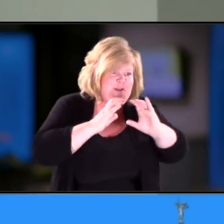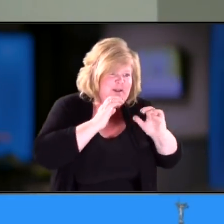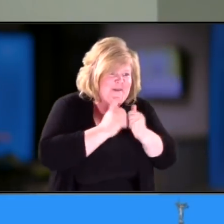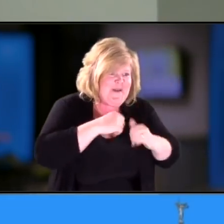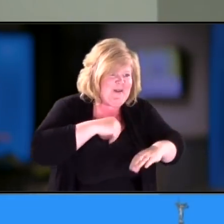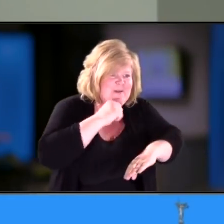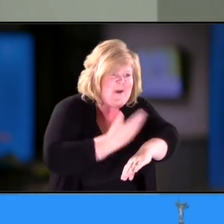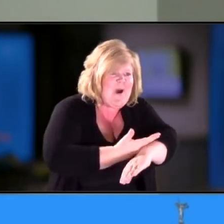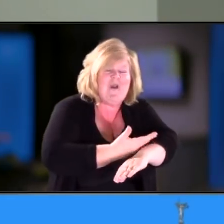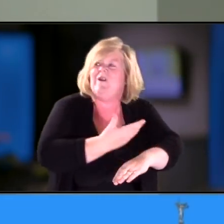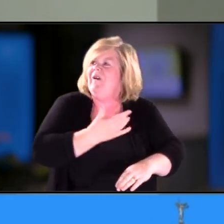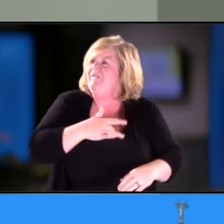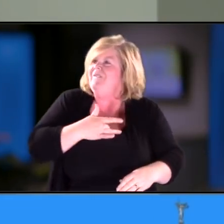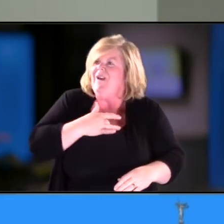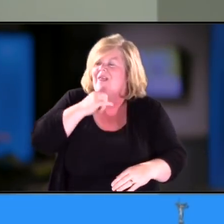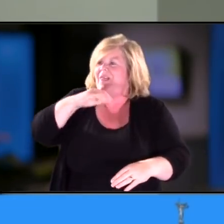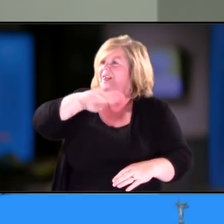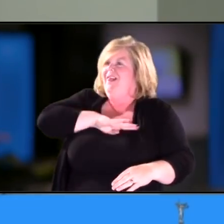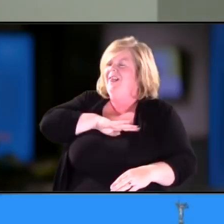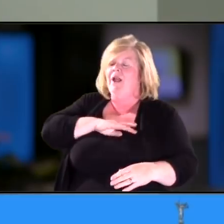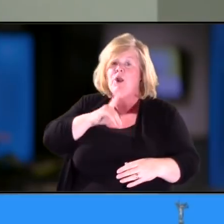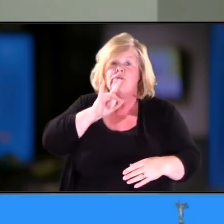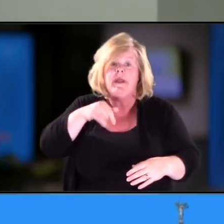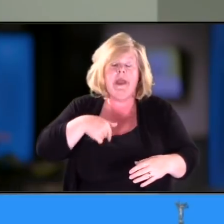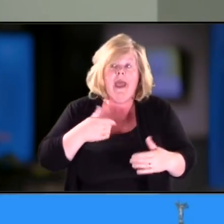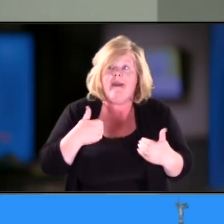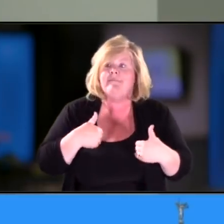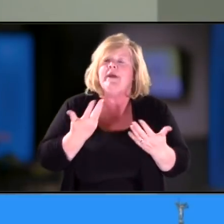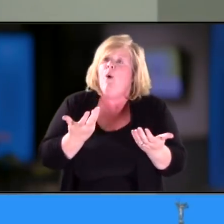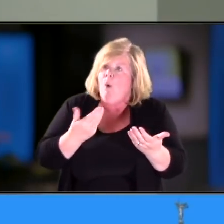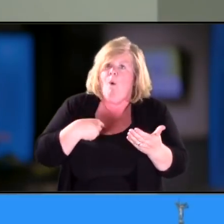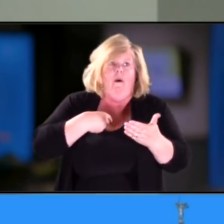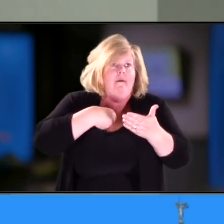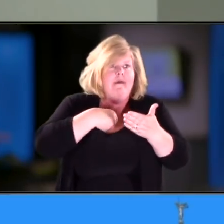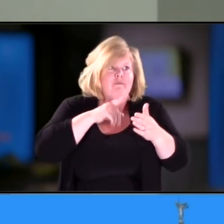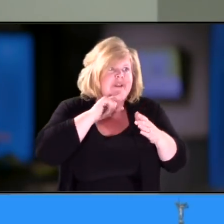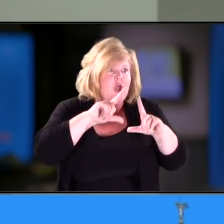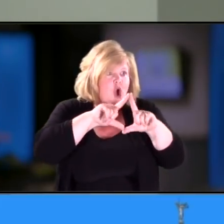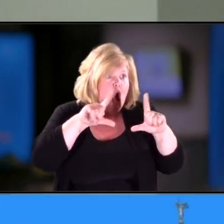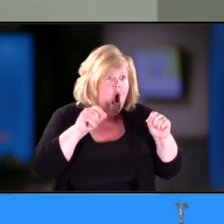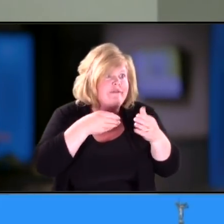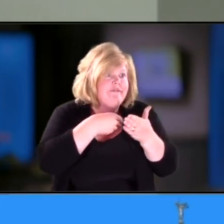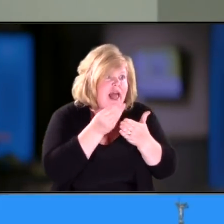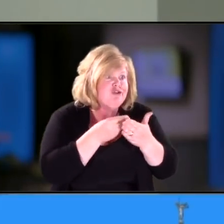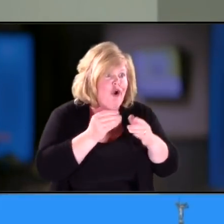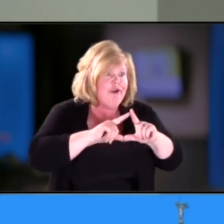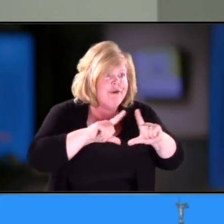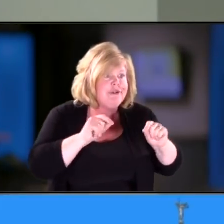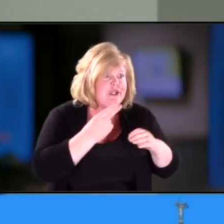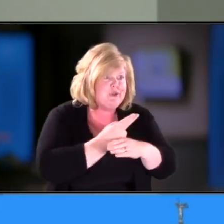it's not enough for me to use the limited flash cards to communicate with my daughter. I'm a hearing parent.